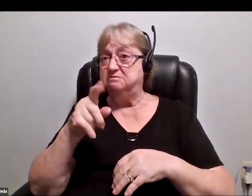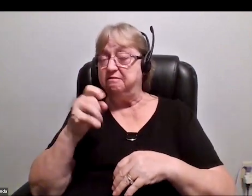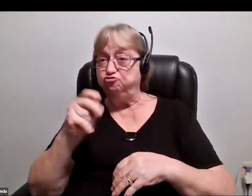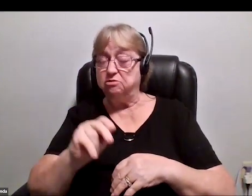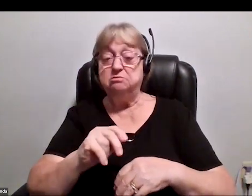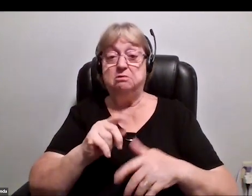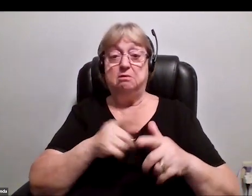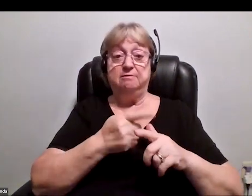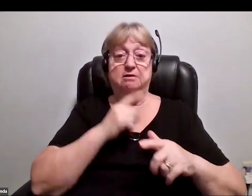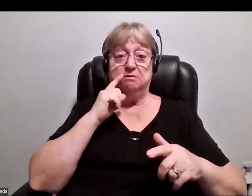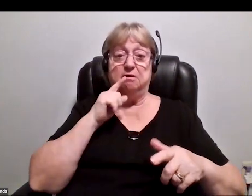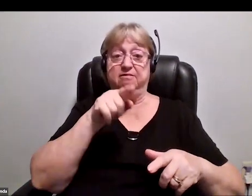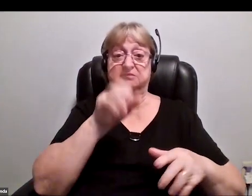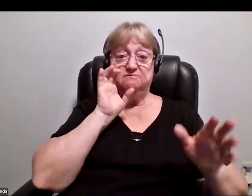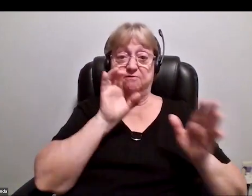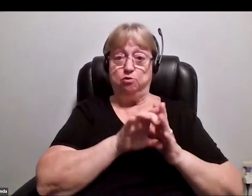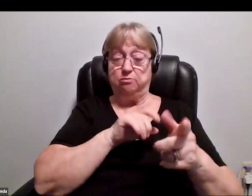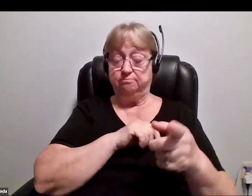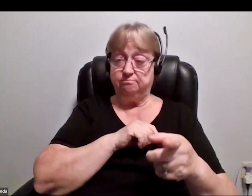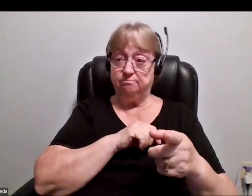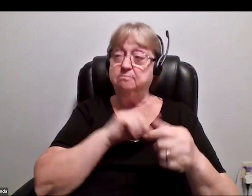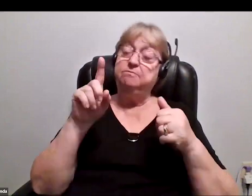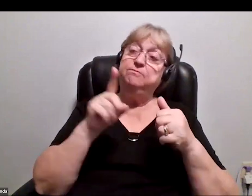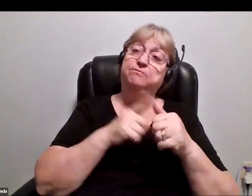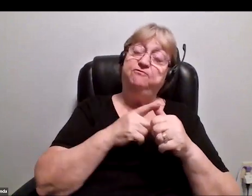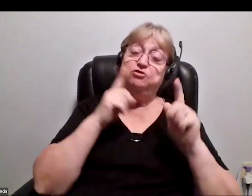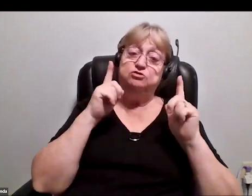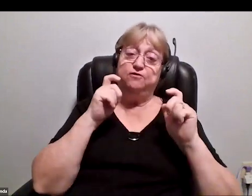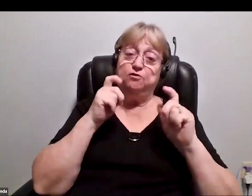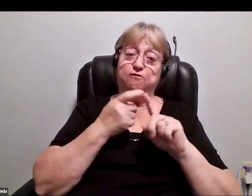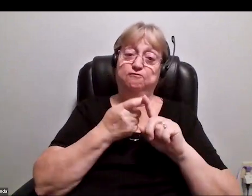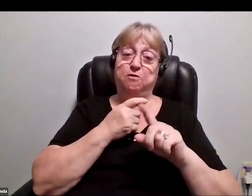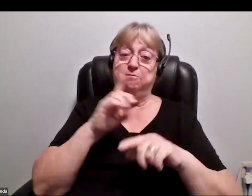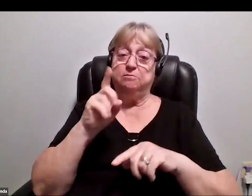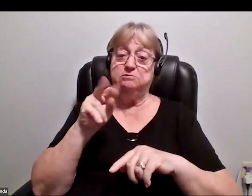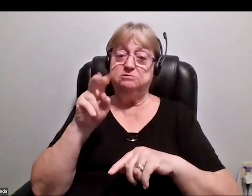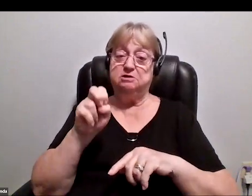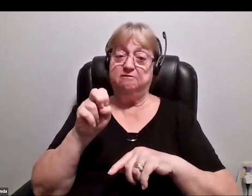to the grainy one I showed you a minute ago, this is the first photo from our Dove Satellite from Planet.